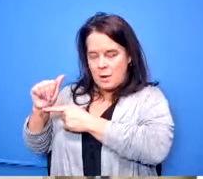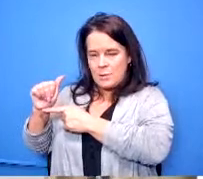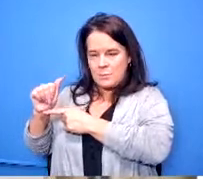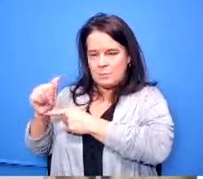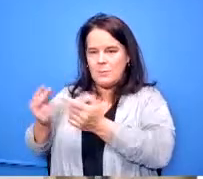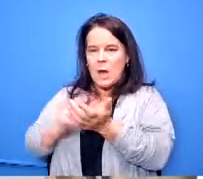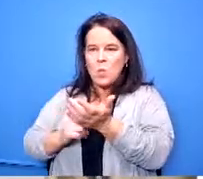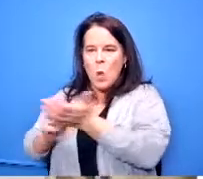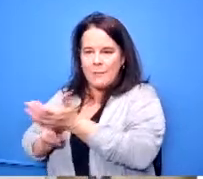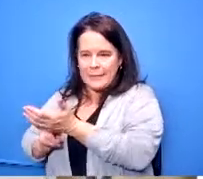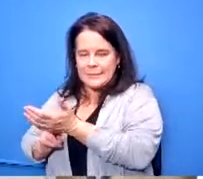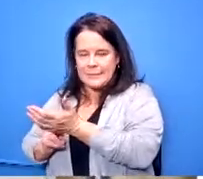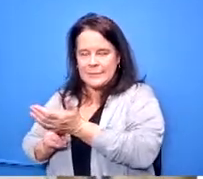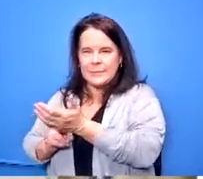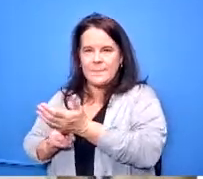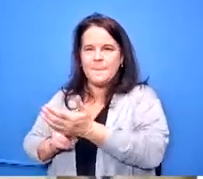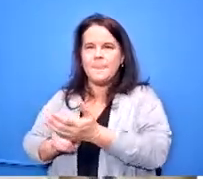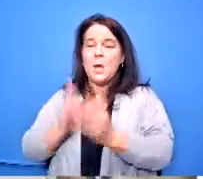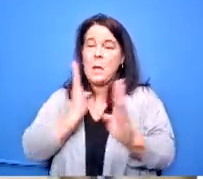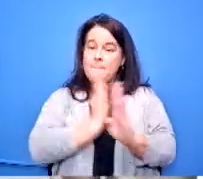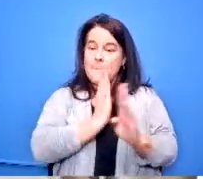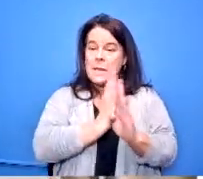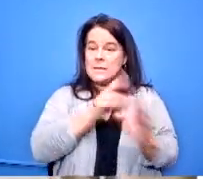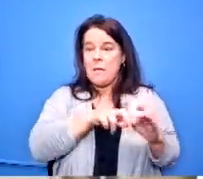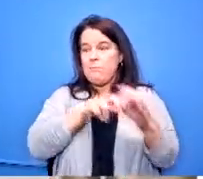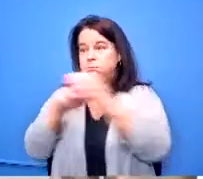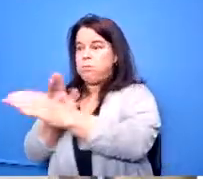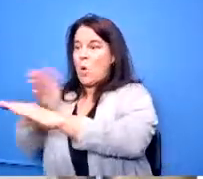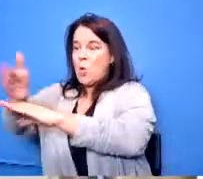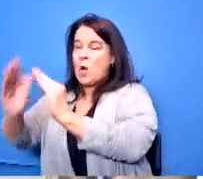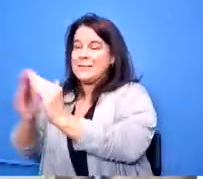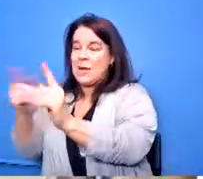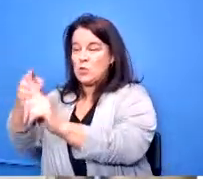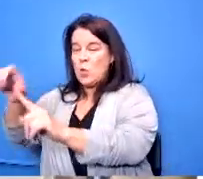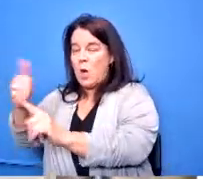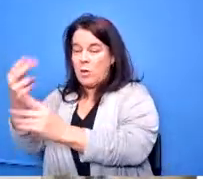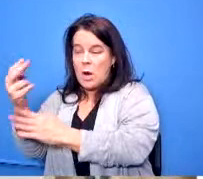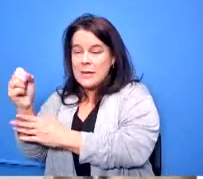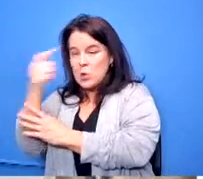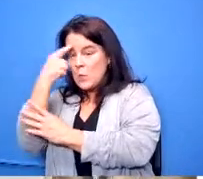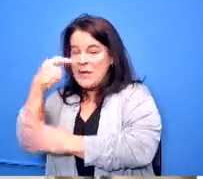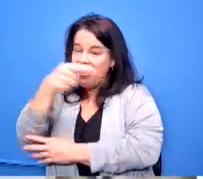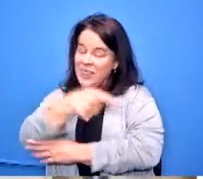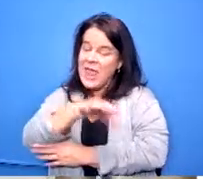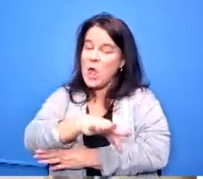busing all the way across town to another high school because they chose that program of studies